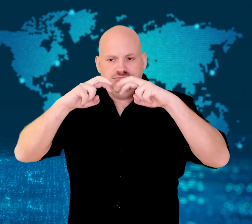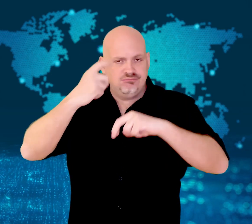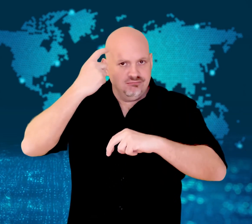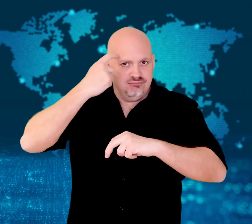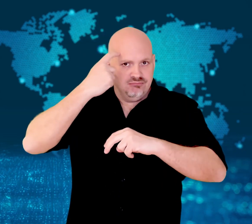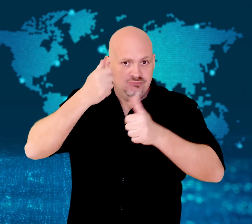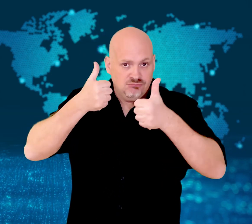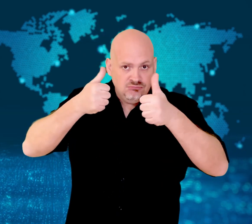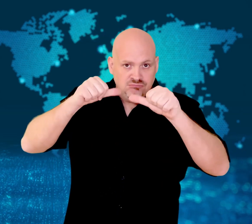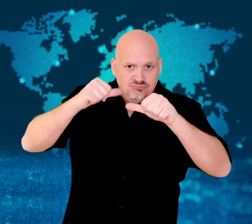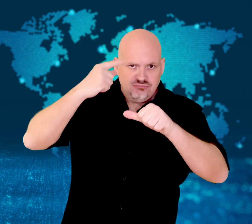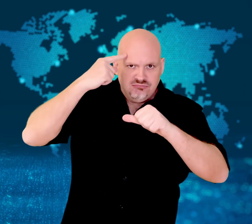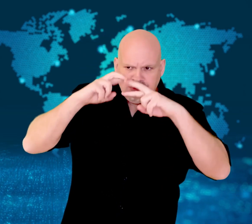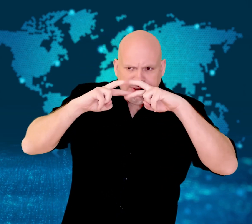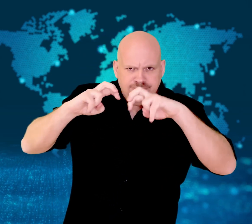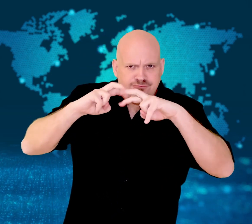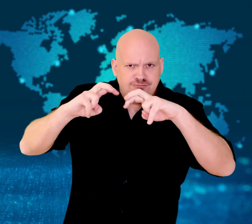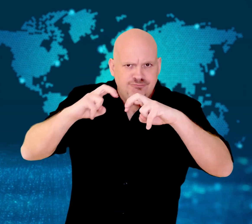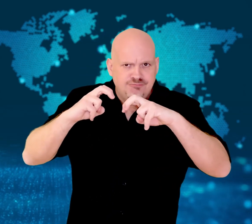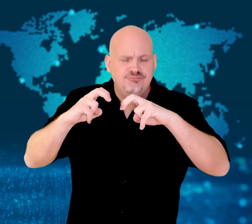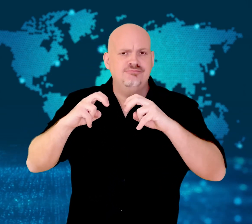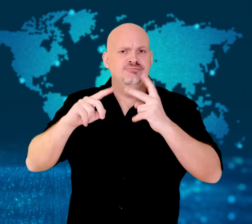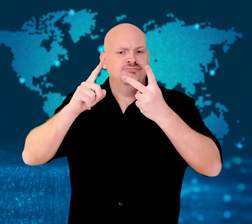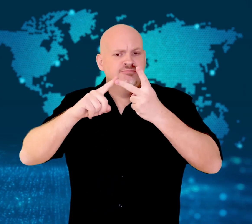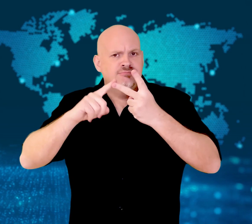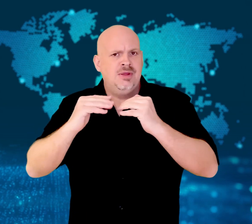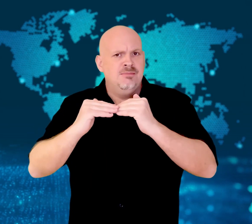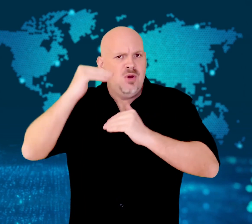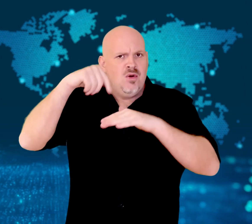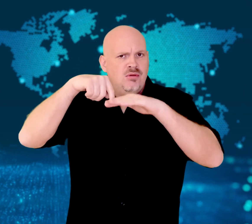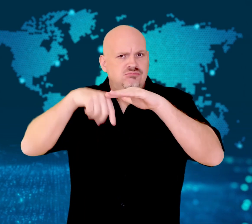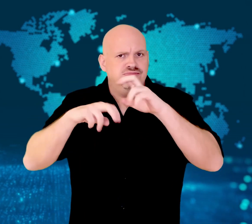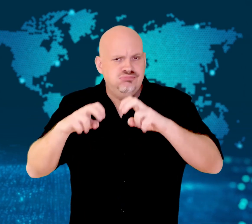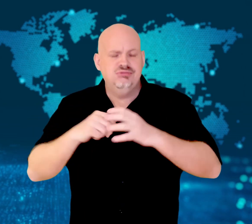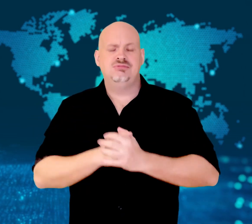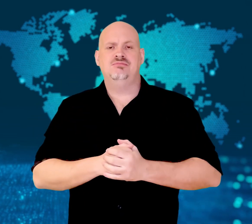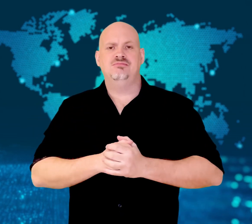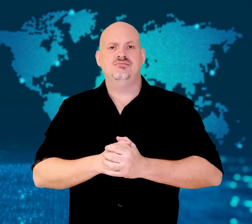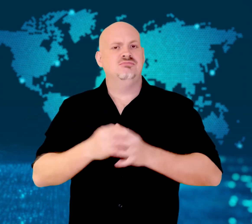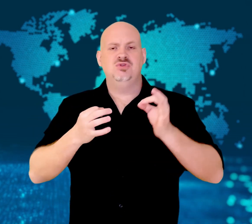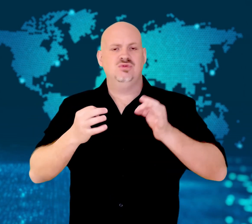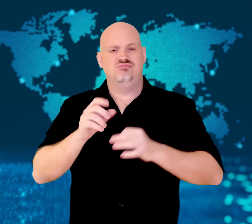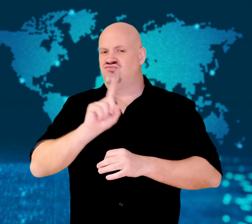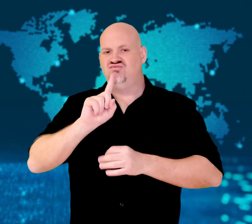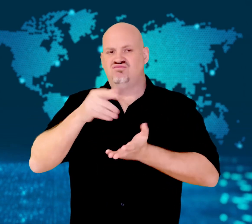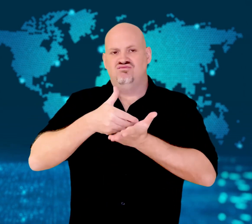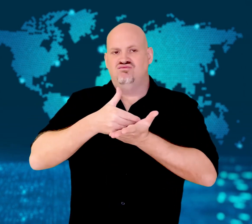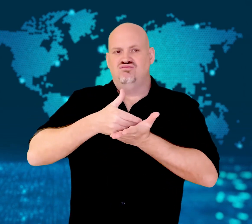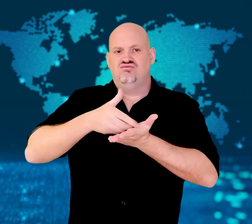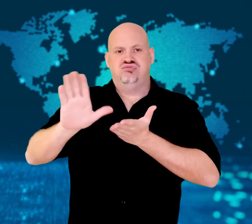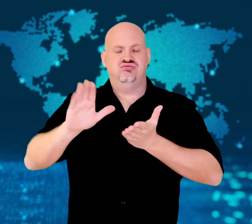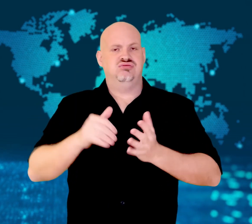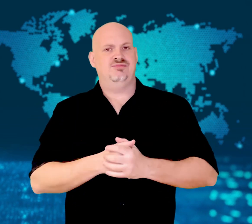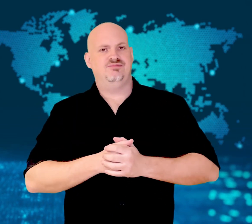Those professionals had already found that he had an IQ level of 69.